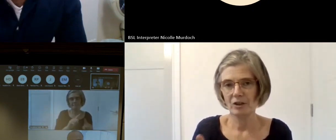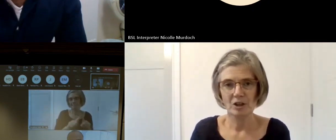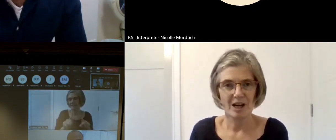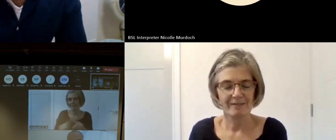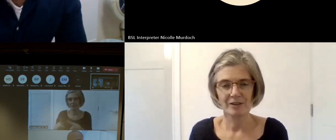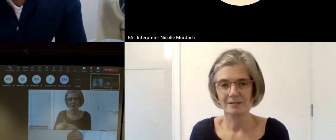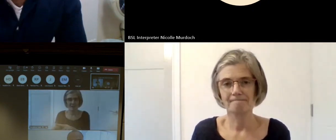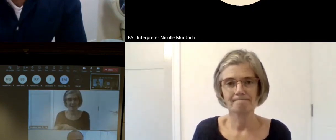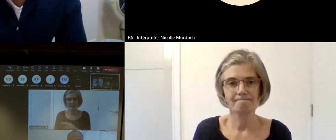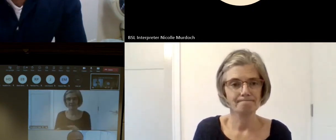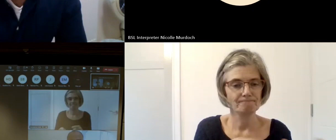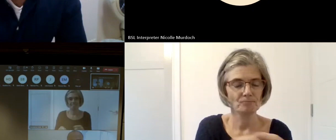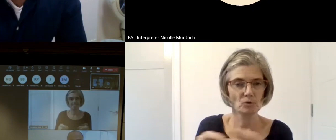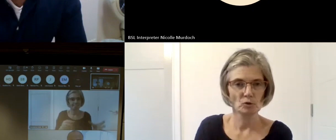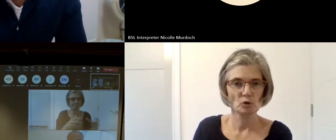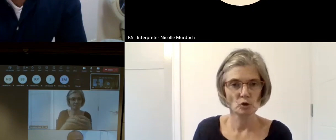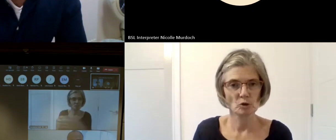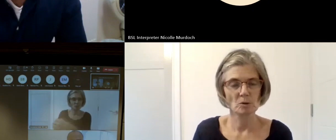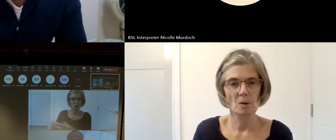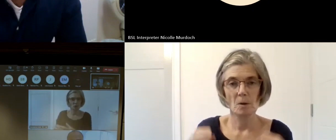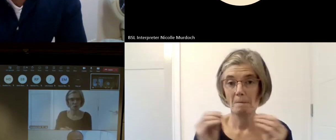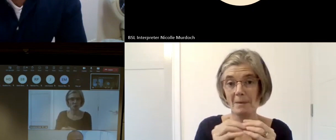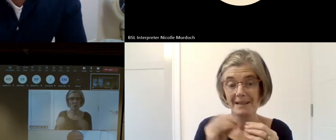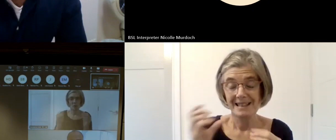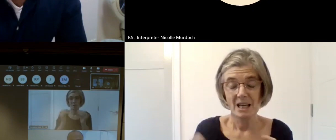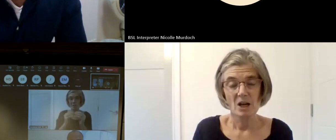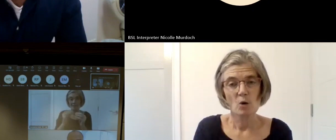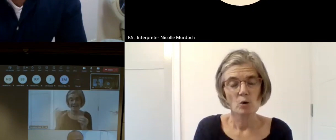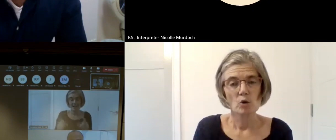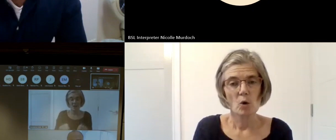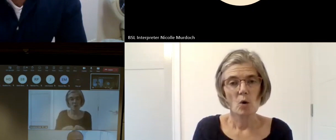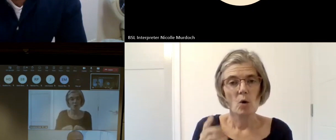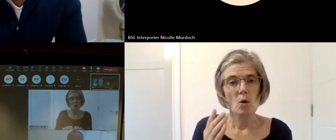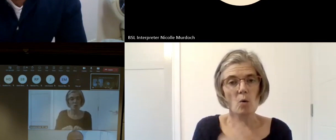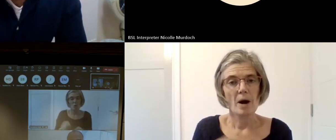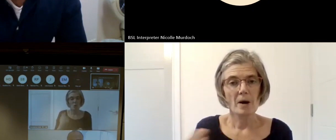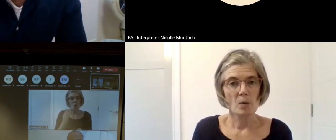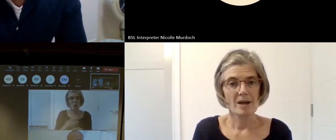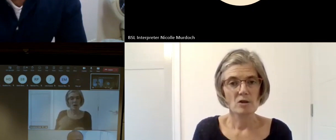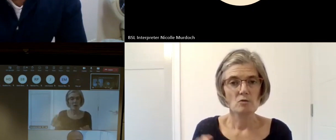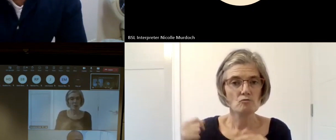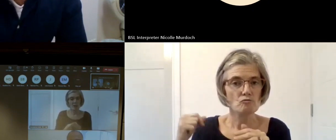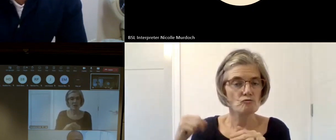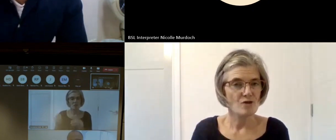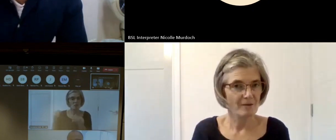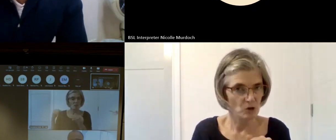of the day and worked a lot with refuges so the K is off then I see we've got P here which all kind